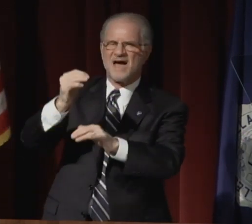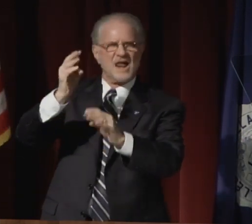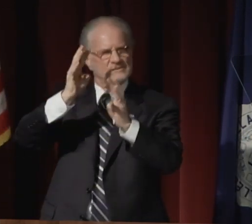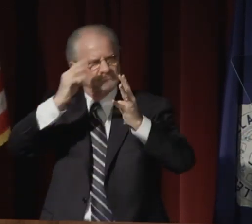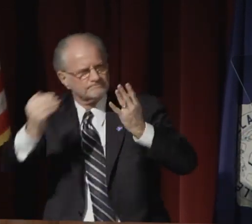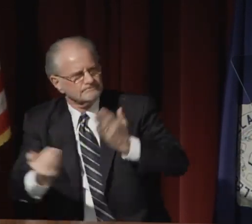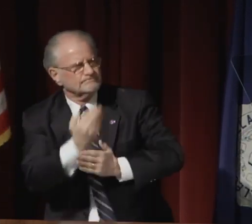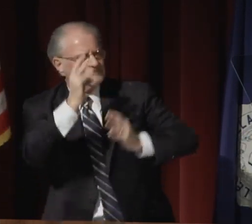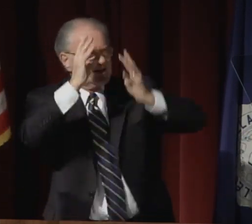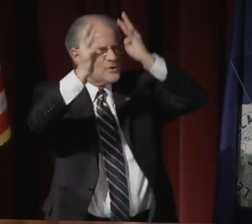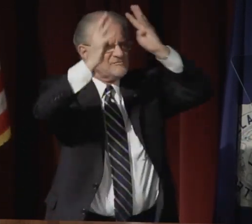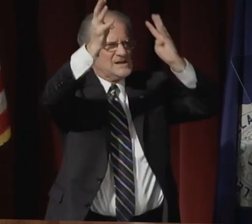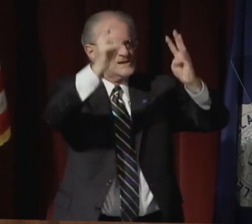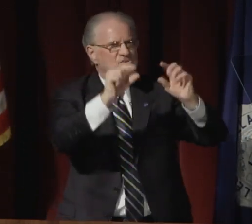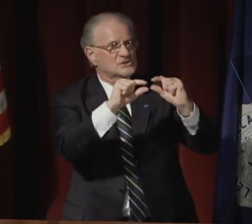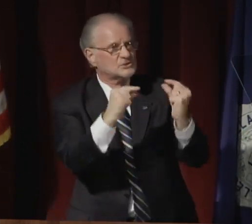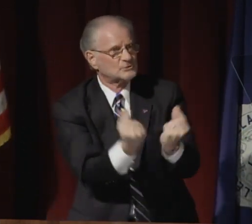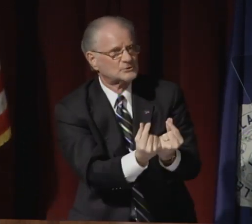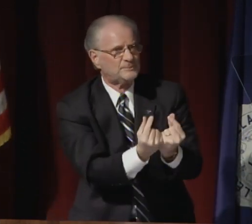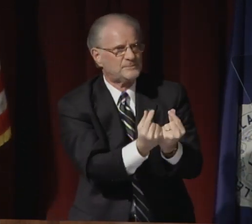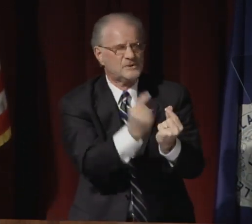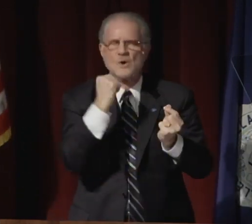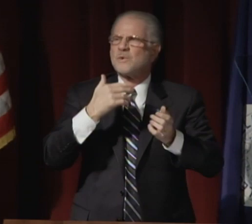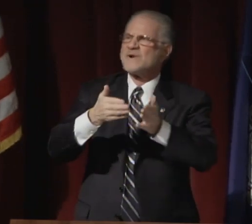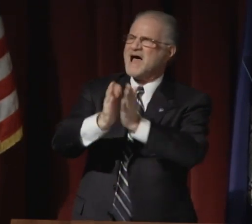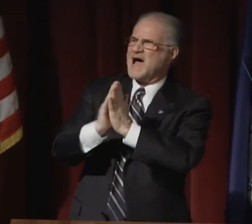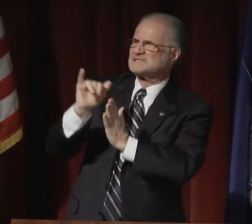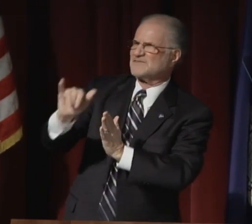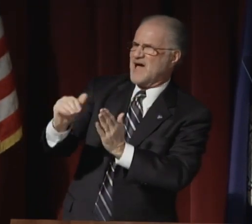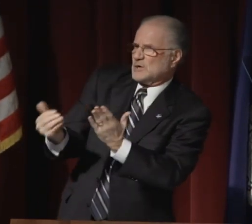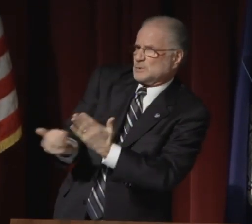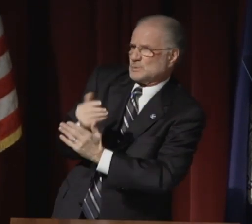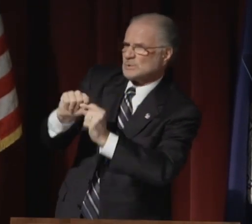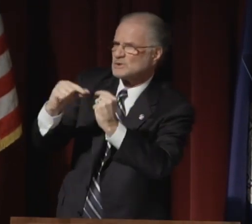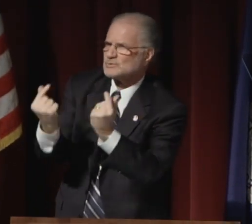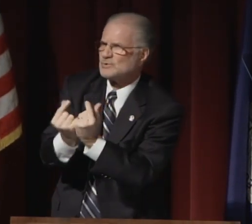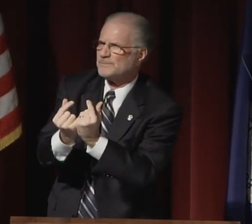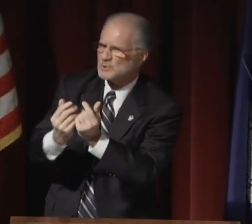We are announcing the formation of an "Innovation" group.